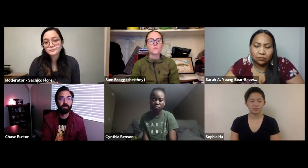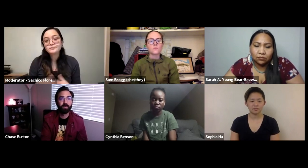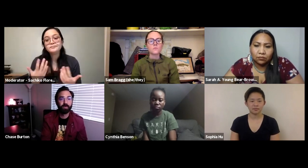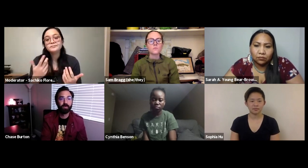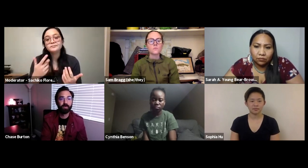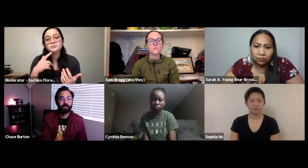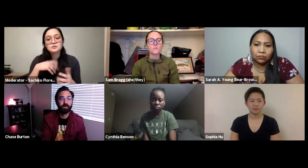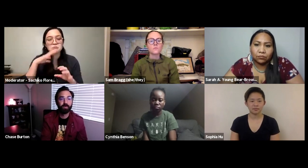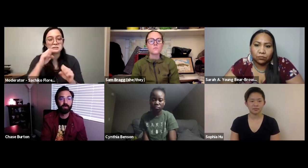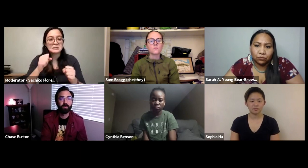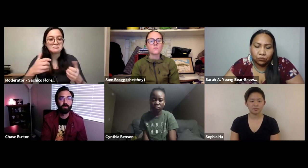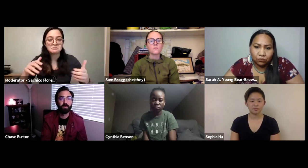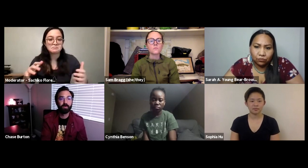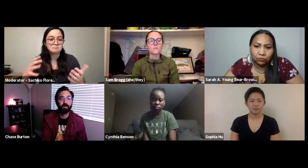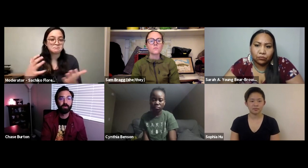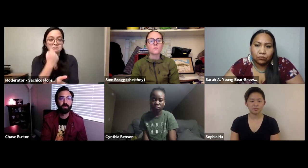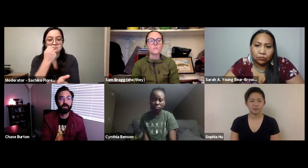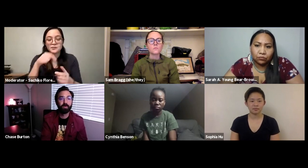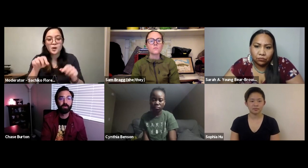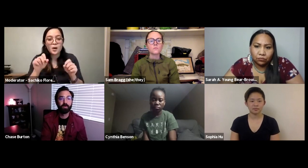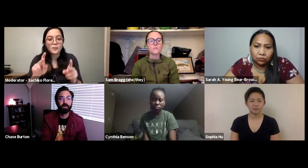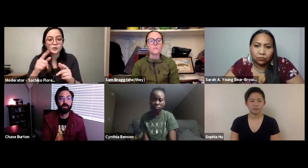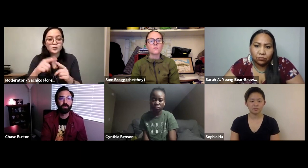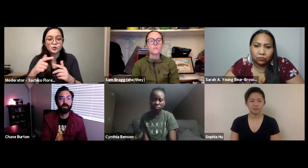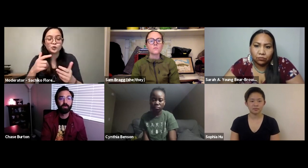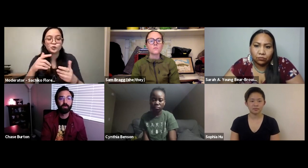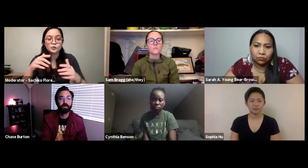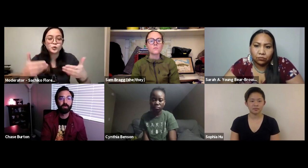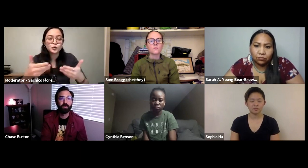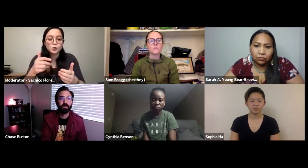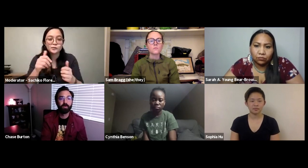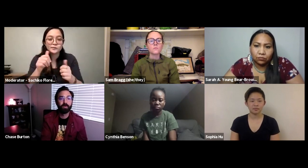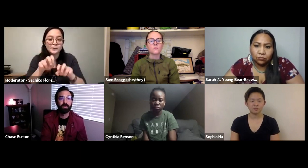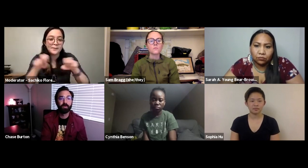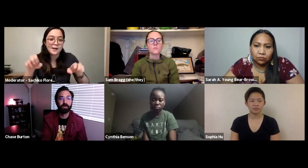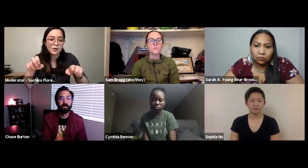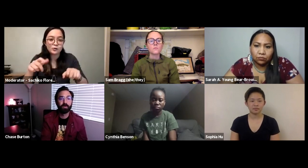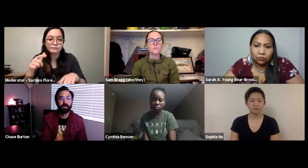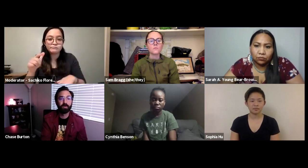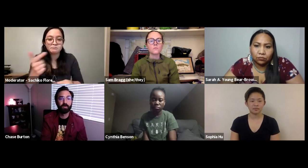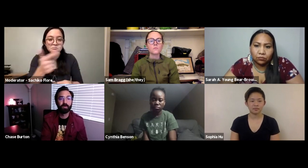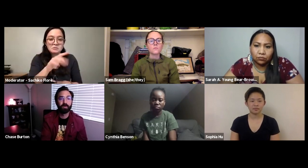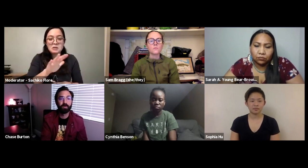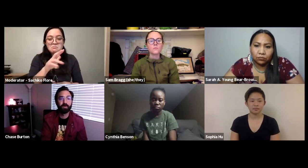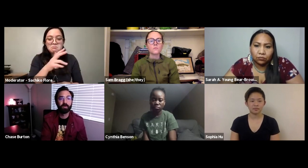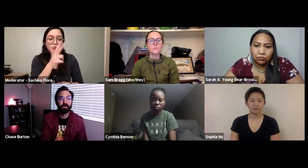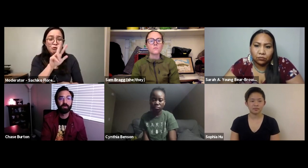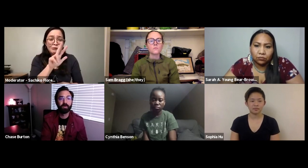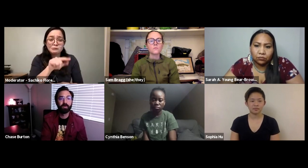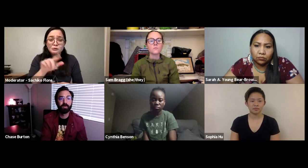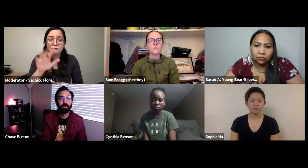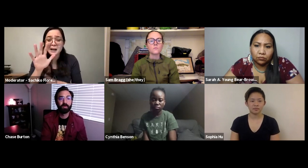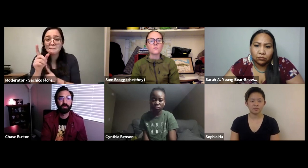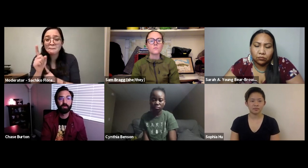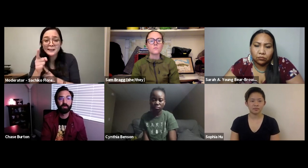film and our past experiences as well. I will go ahead and take the time to introduce each